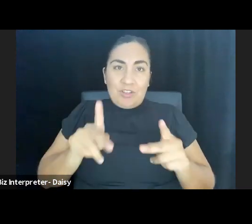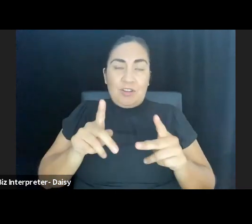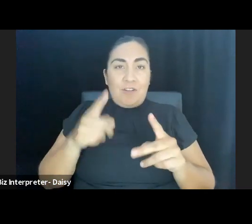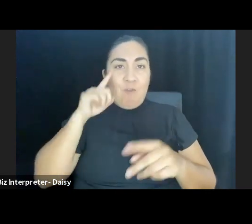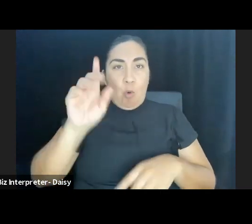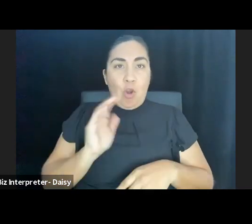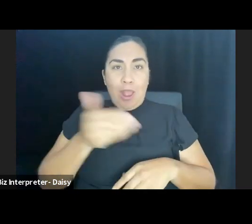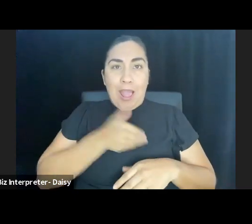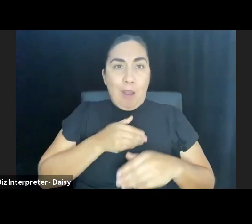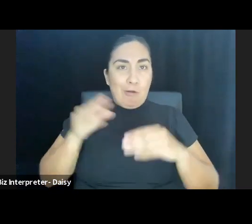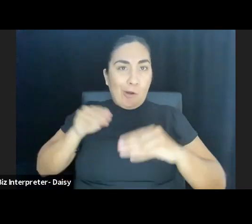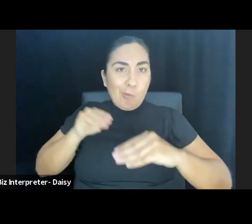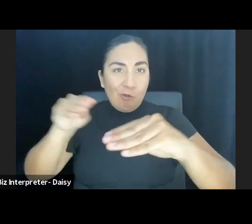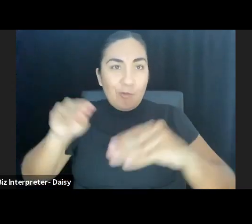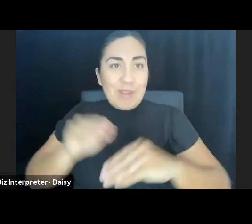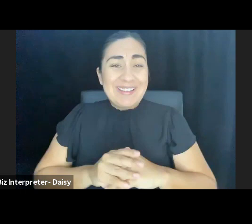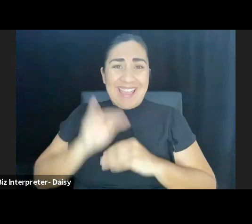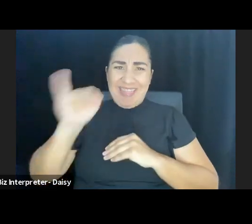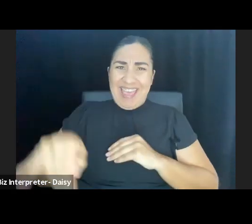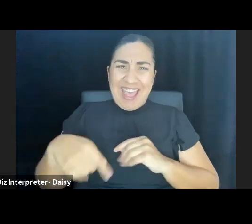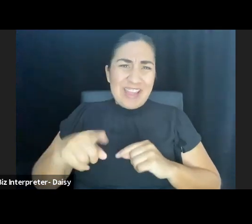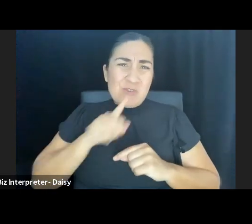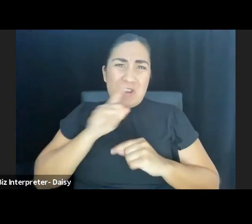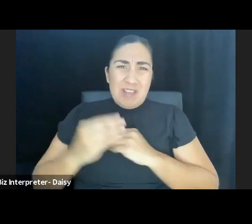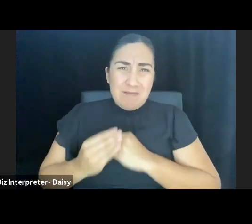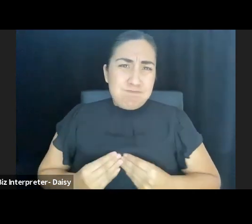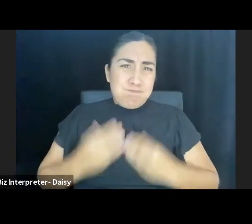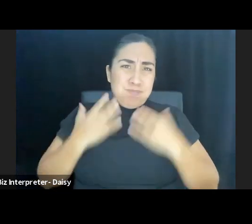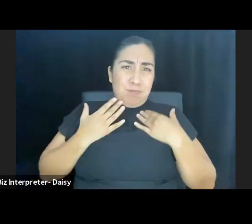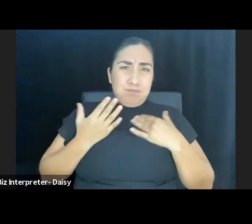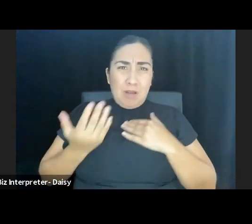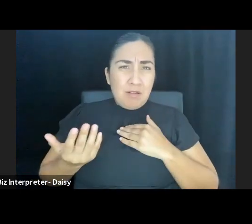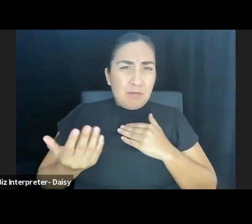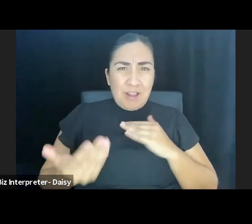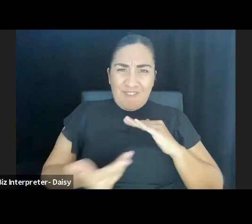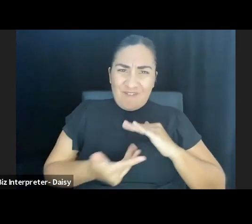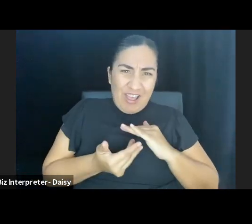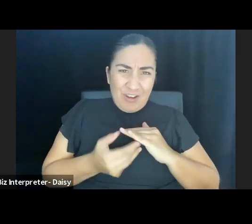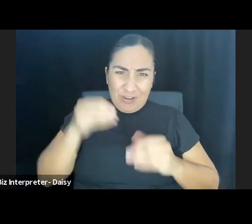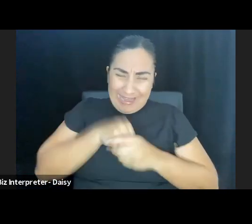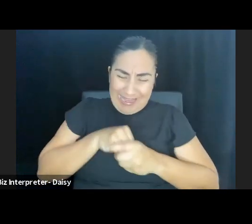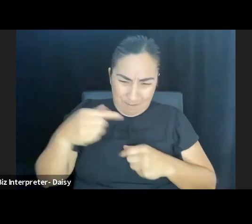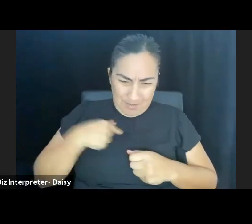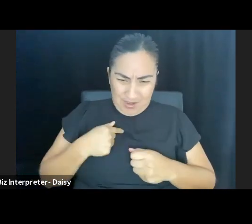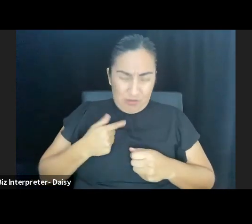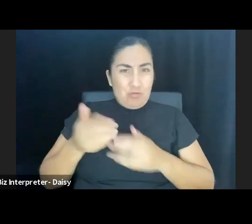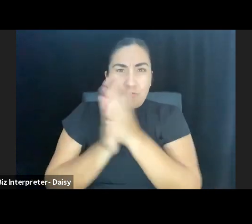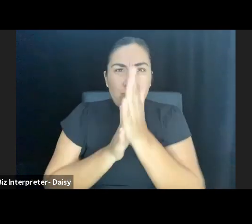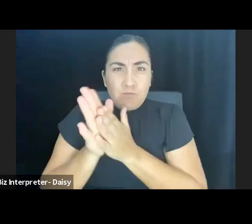lit the flame of a desire to aspire to be like Zelda and become the artistic director of a theater one day.